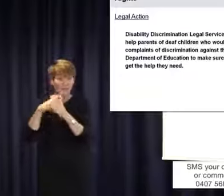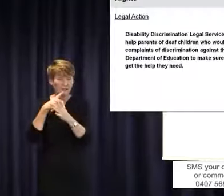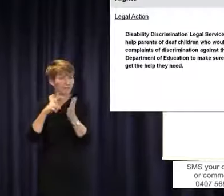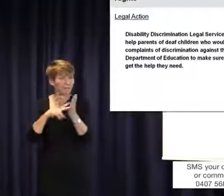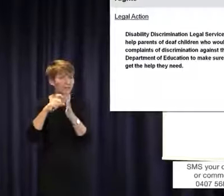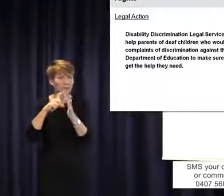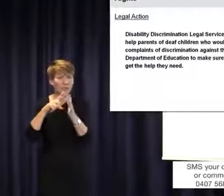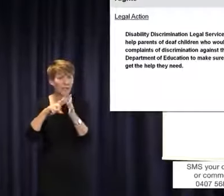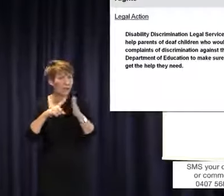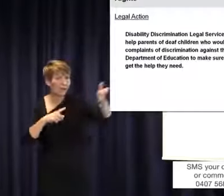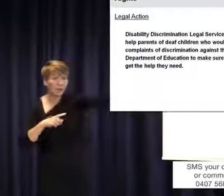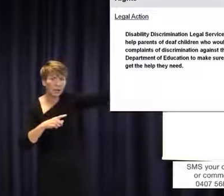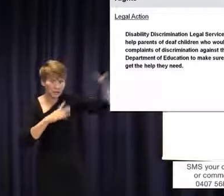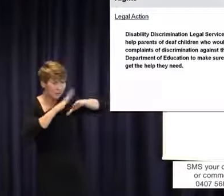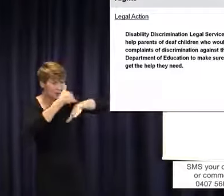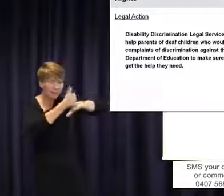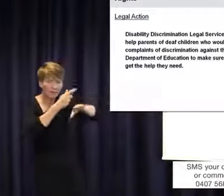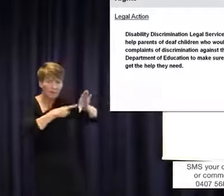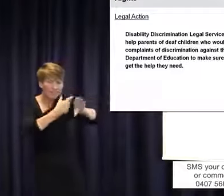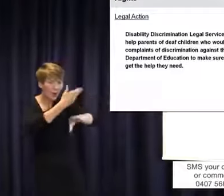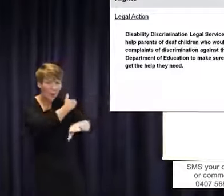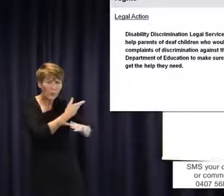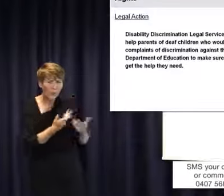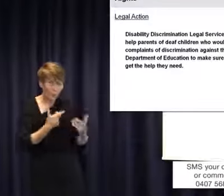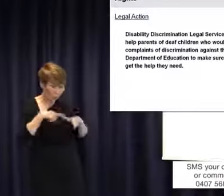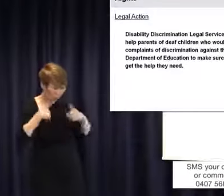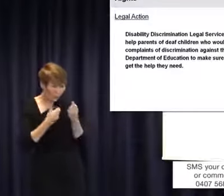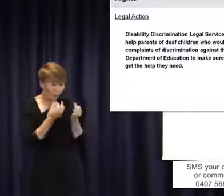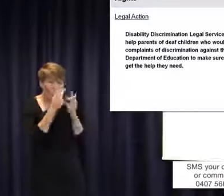and we still don't have a policy that enshrines the right of deaf children to Auslan. It is